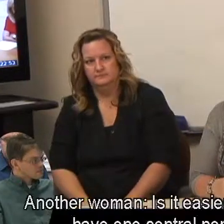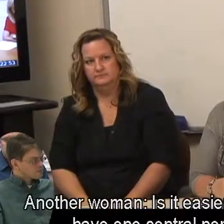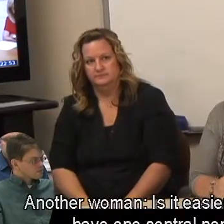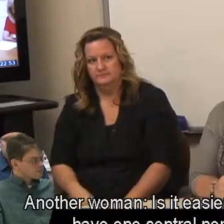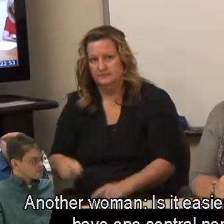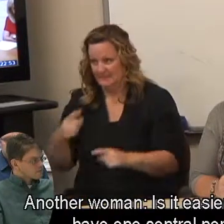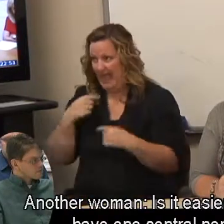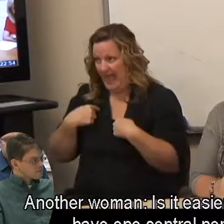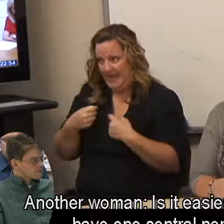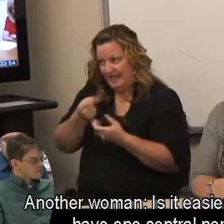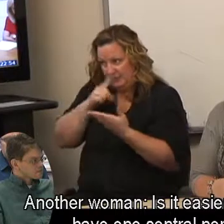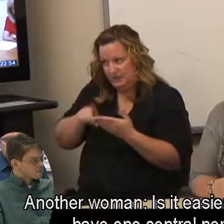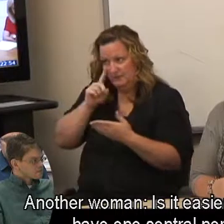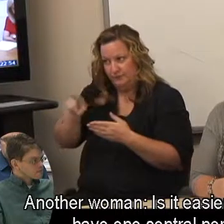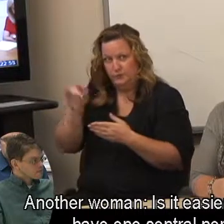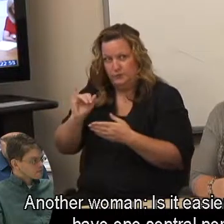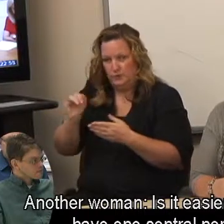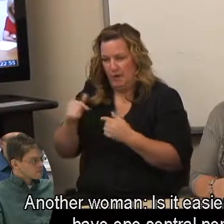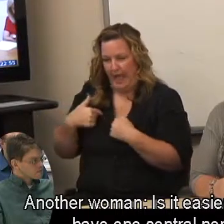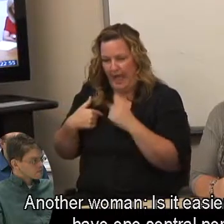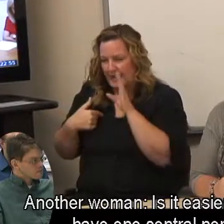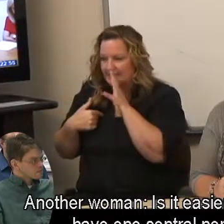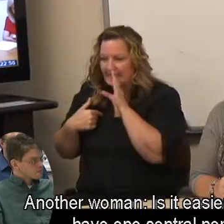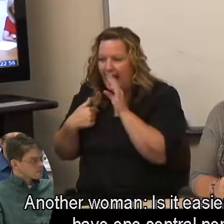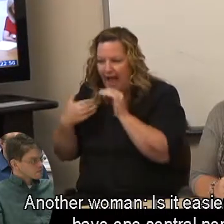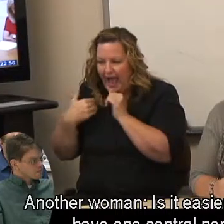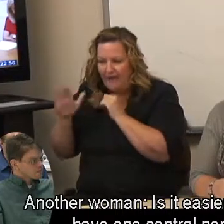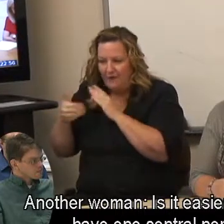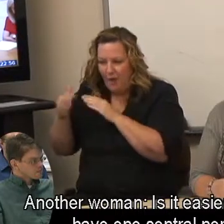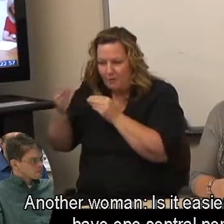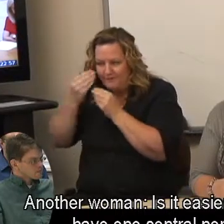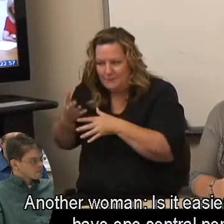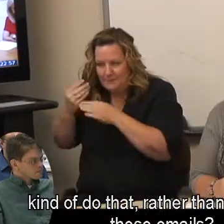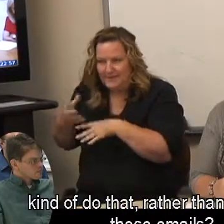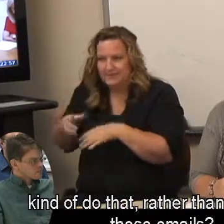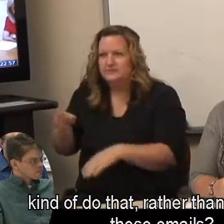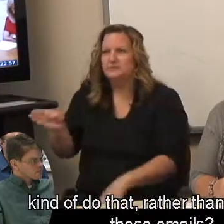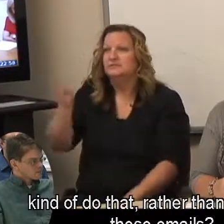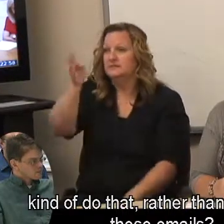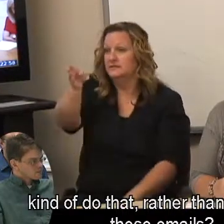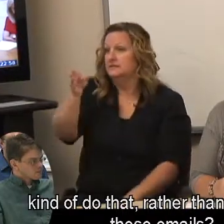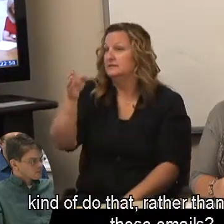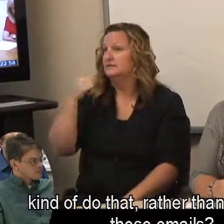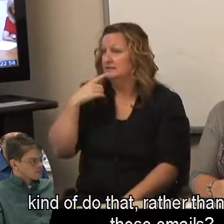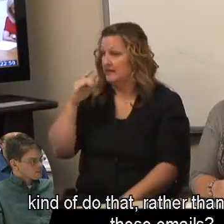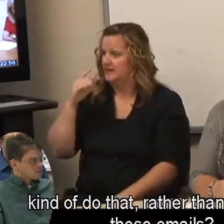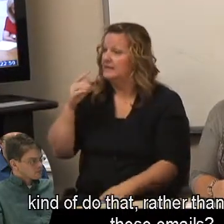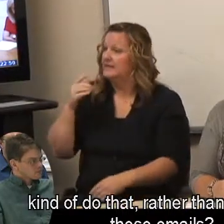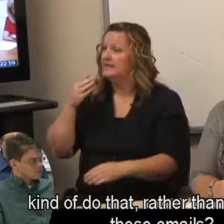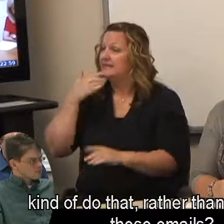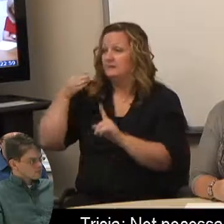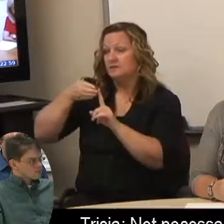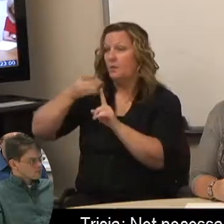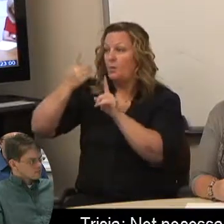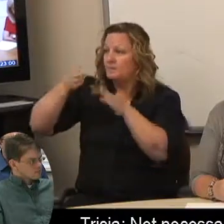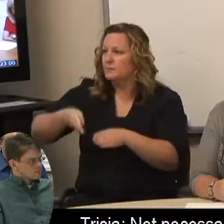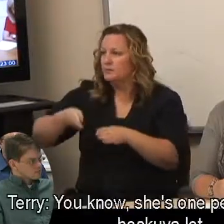Another woman: Is it easier for you to have one central person kind of do that, rather than getting all those emails? Tricia: Not necessarily.